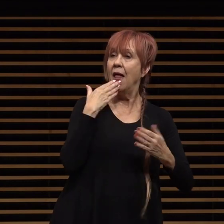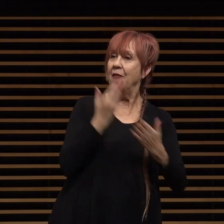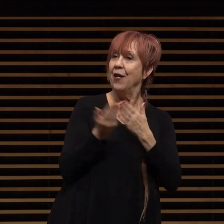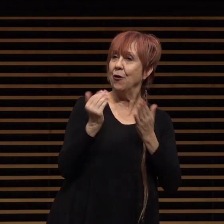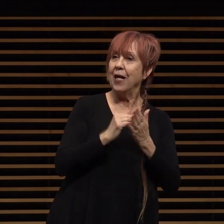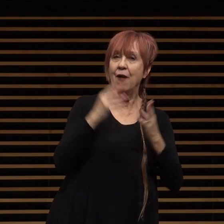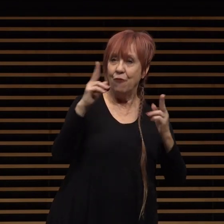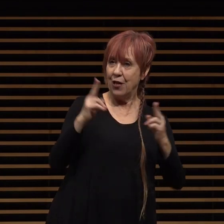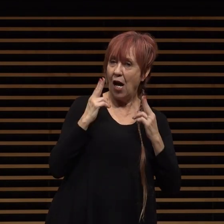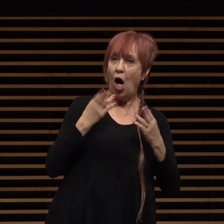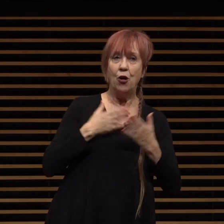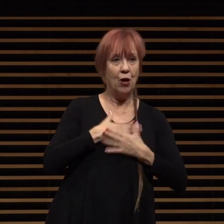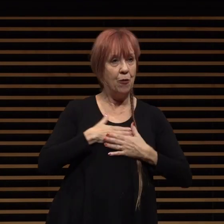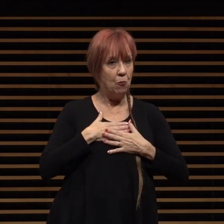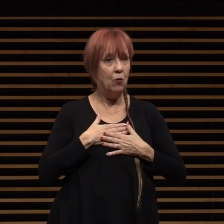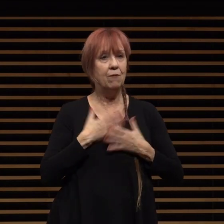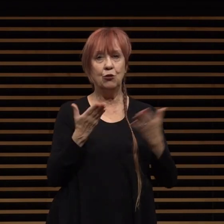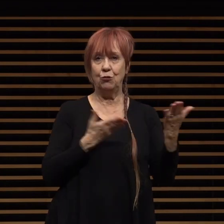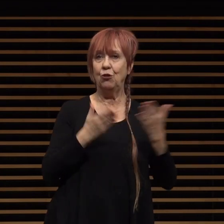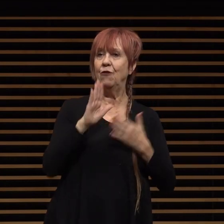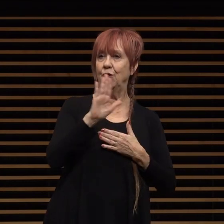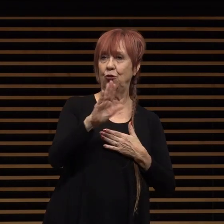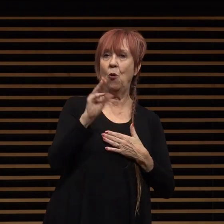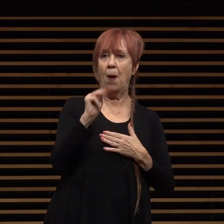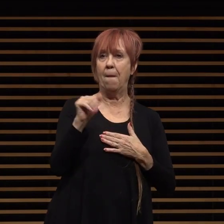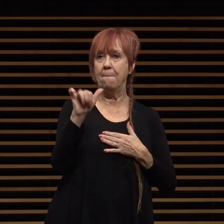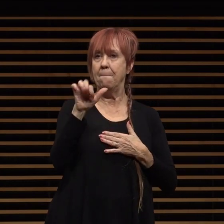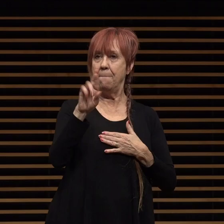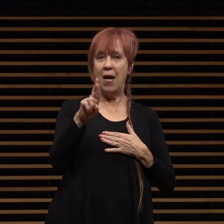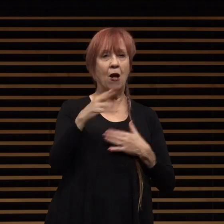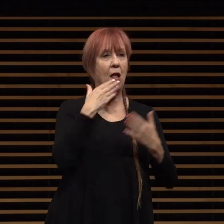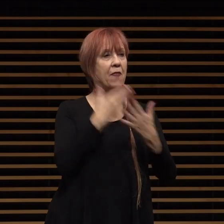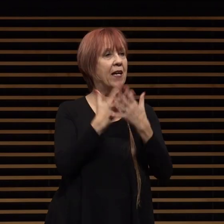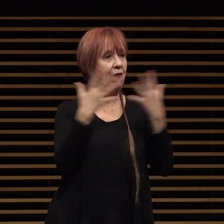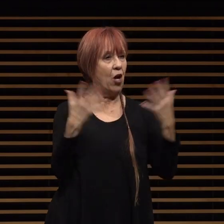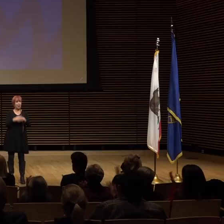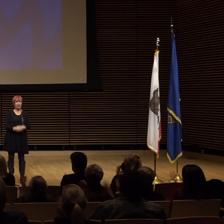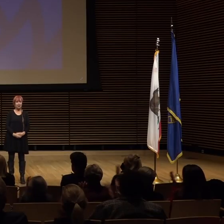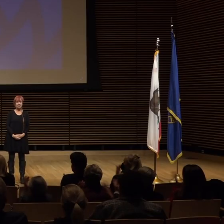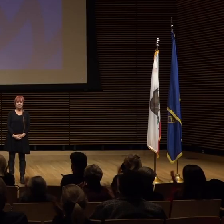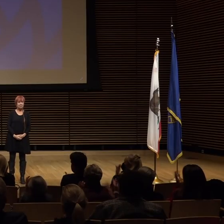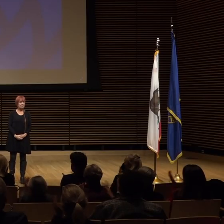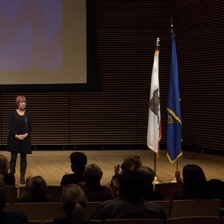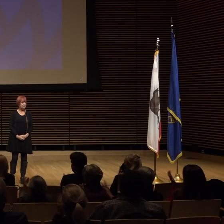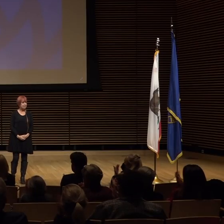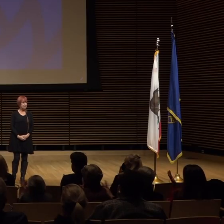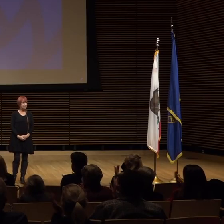privilege of serving as your mayor thank you very much